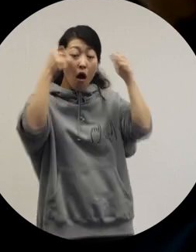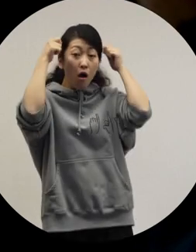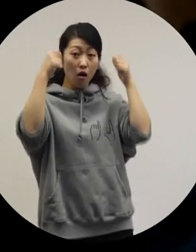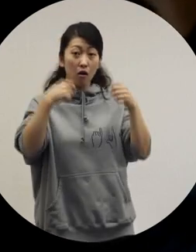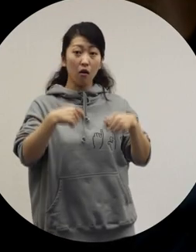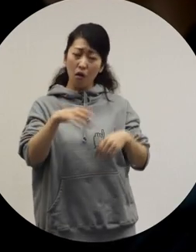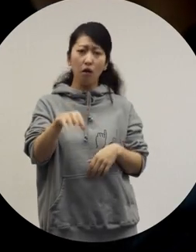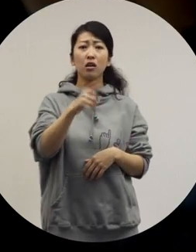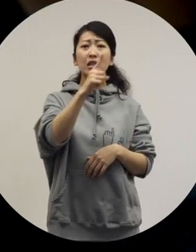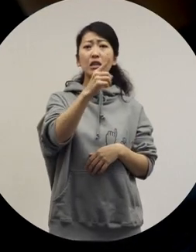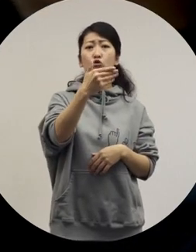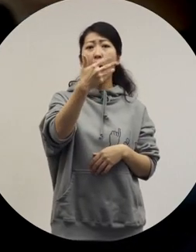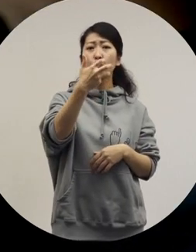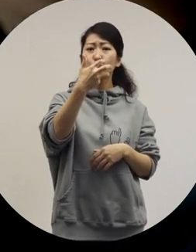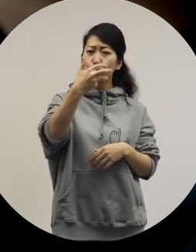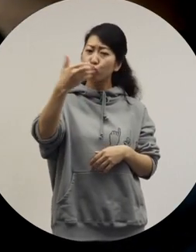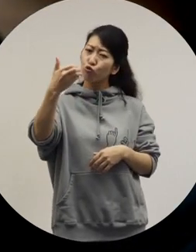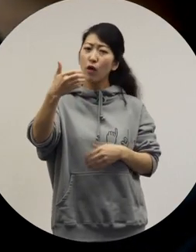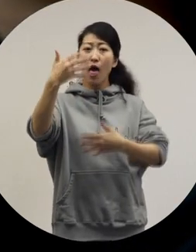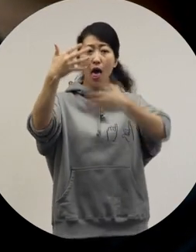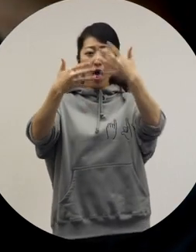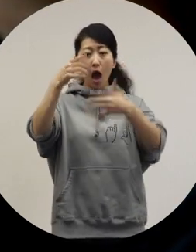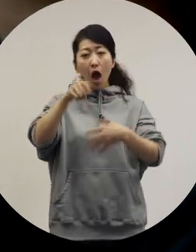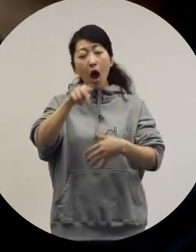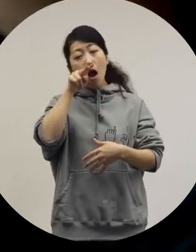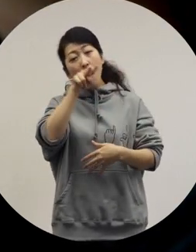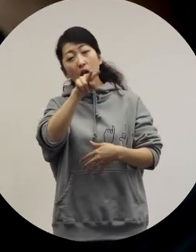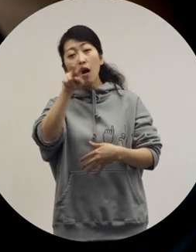When I see movies from the '80s or '90s,